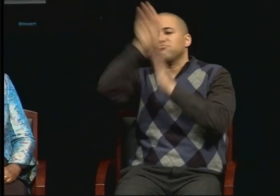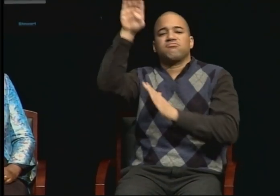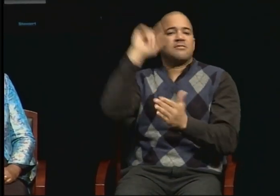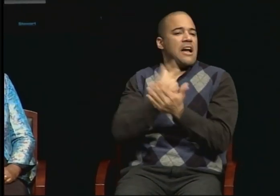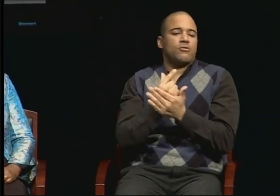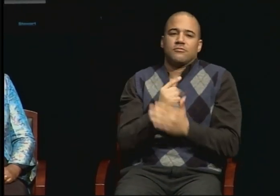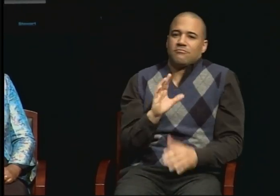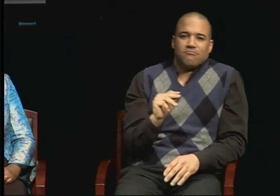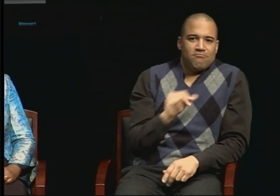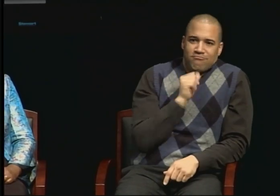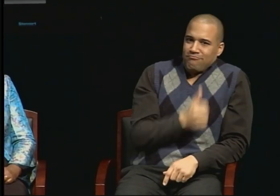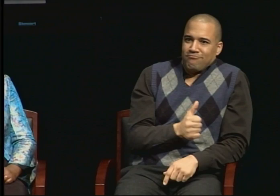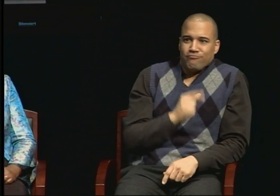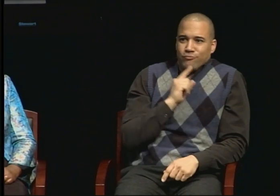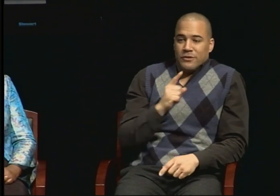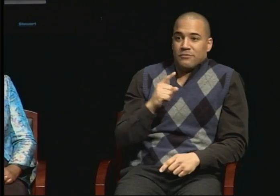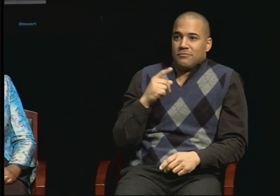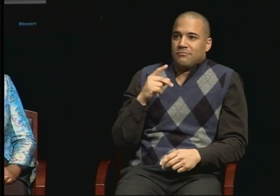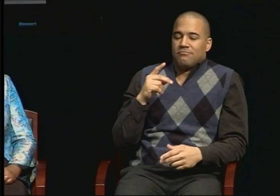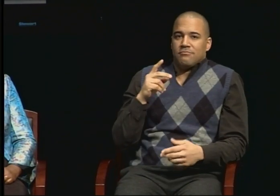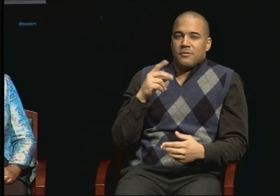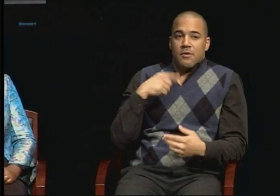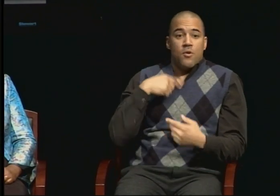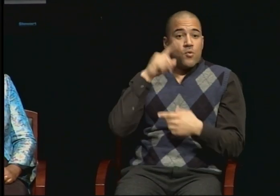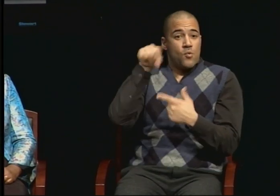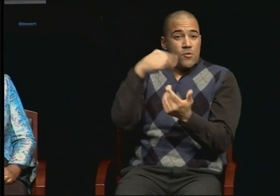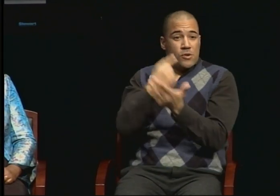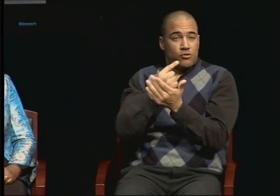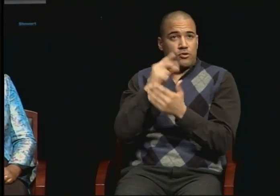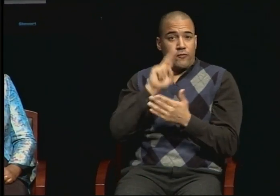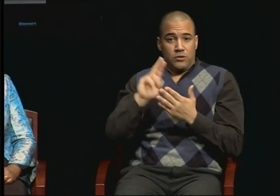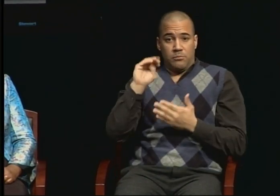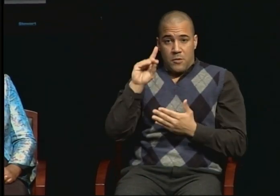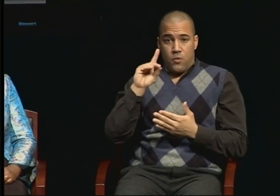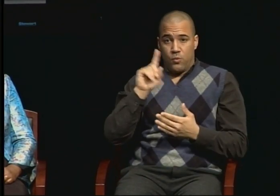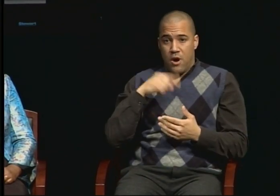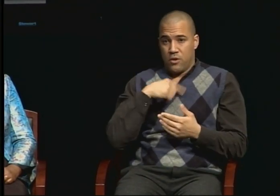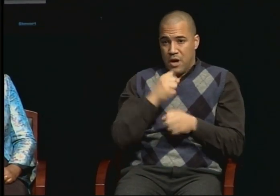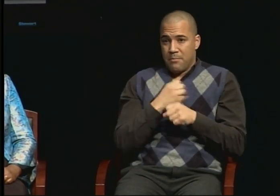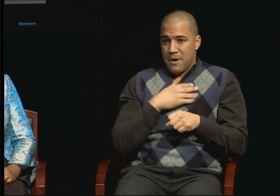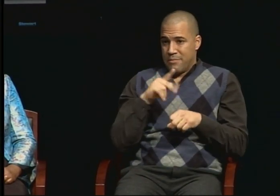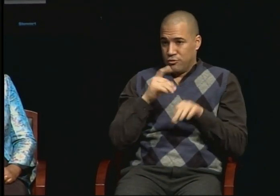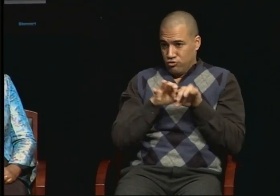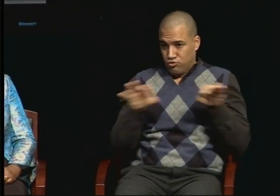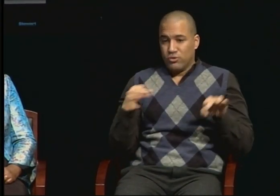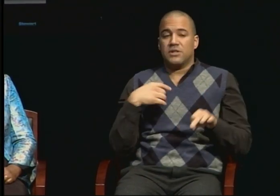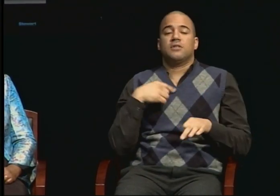I received my PhD from the University of Maryland. When I graduated there the keynote speaker emphasized --